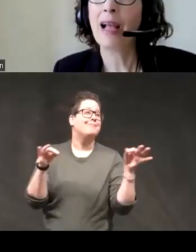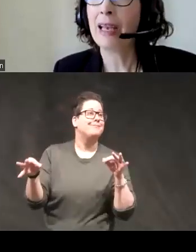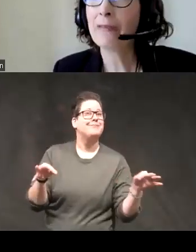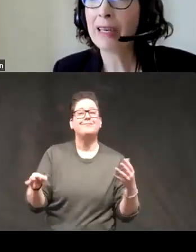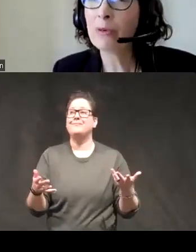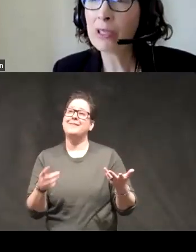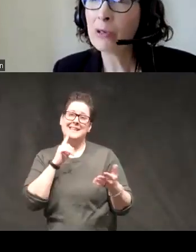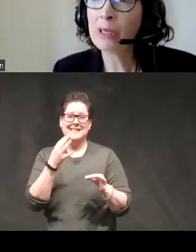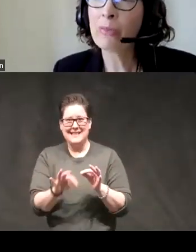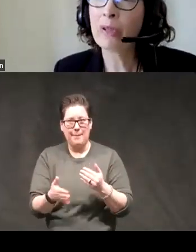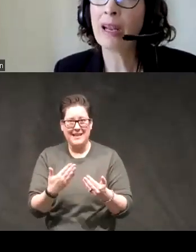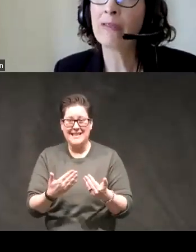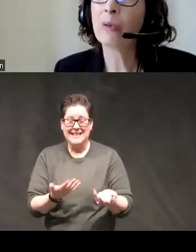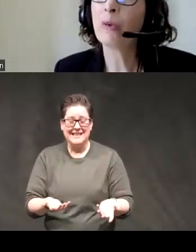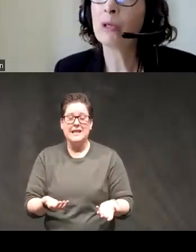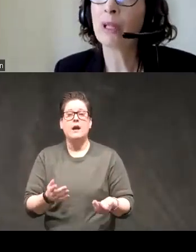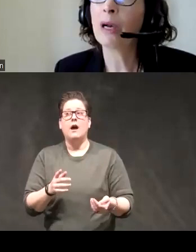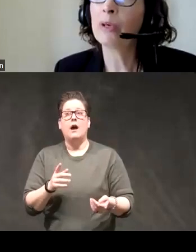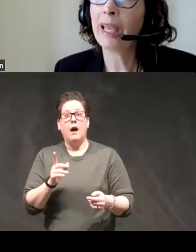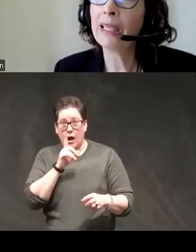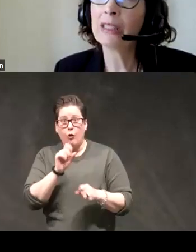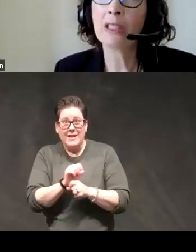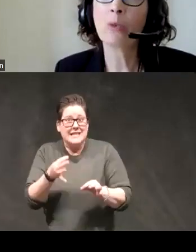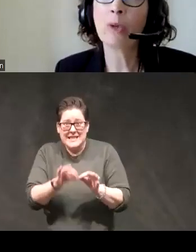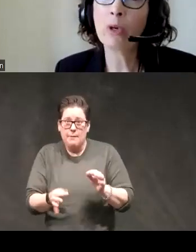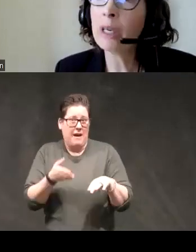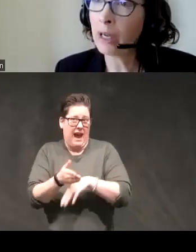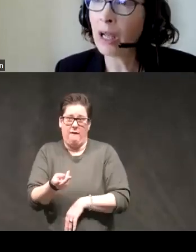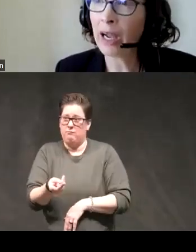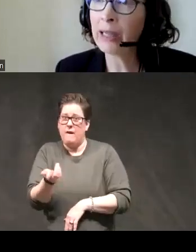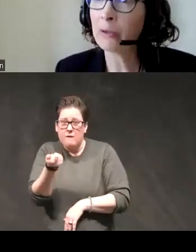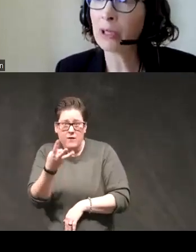and in fact it was so simple that after we worked with a couple cases we put it online that was